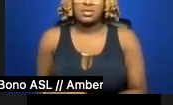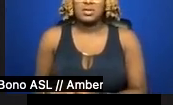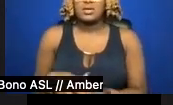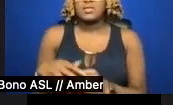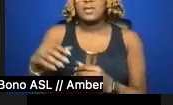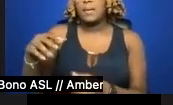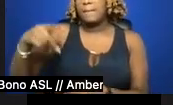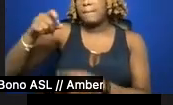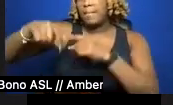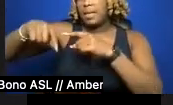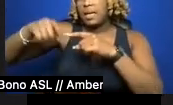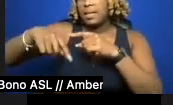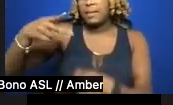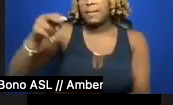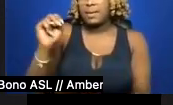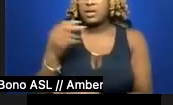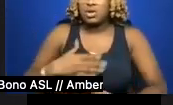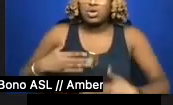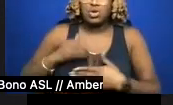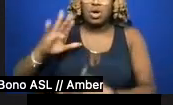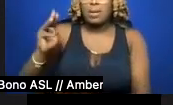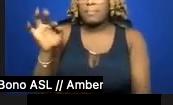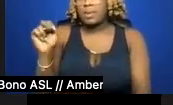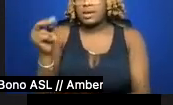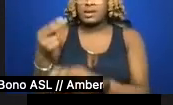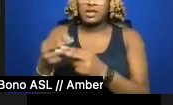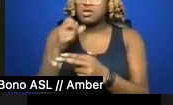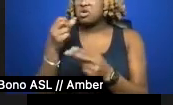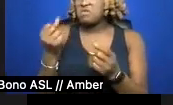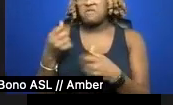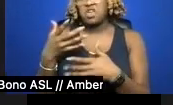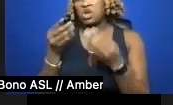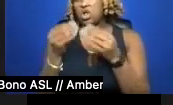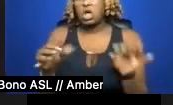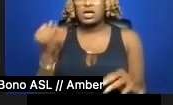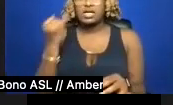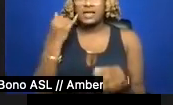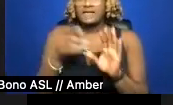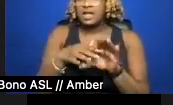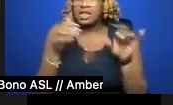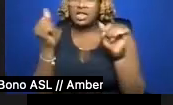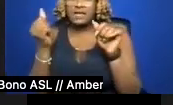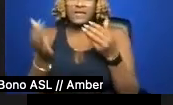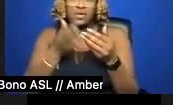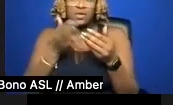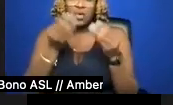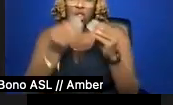her maiden name. I don't fear loss. If leaving were easy, I'd lose myself more, sear off thumb